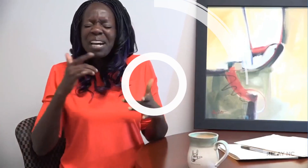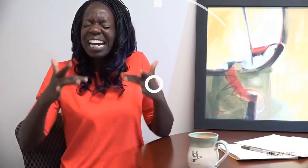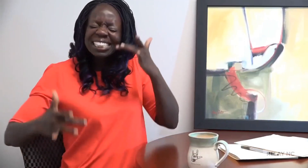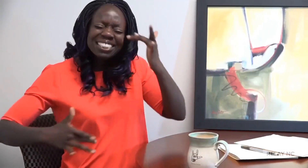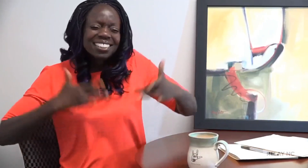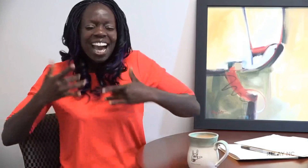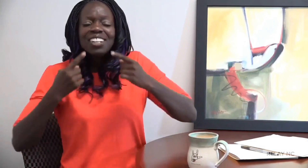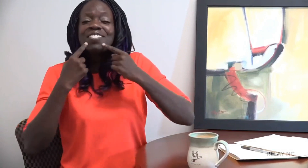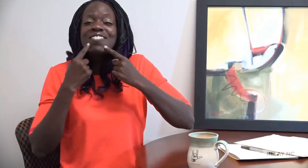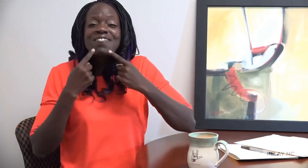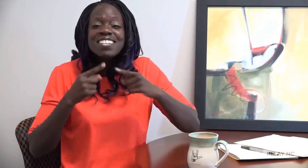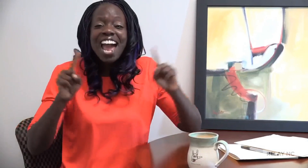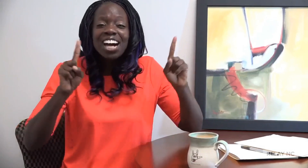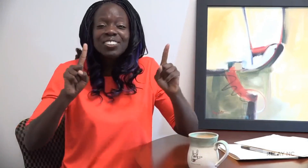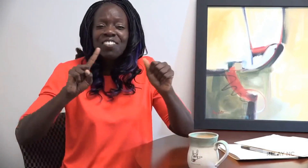I am excited to announce